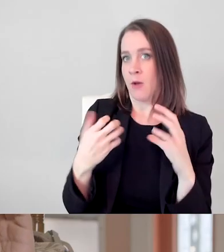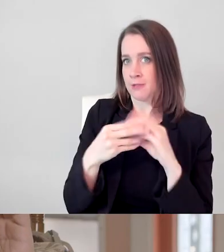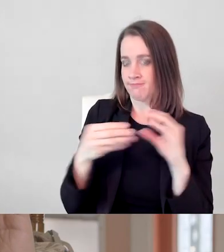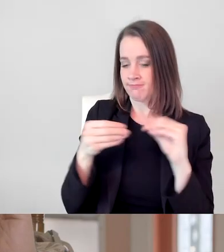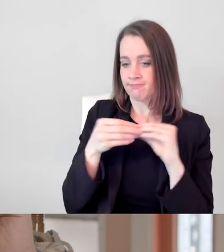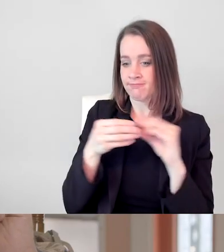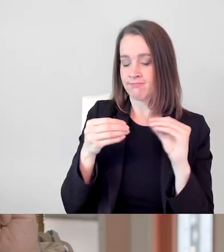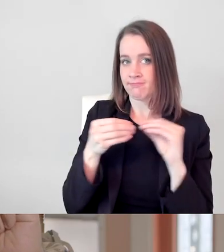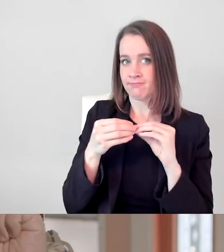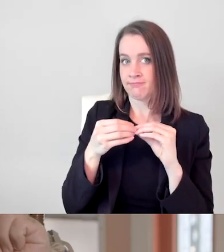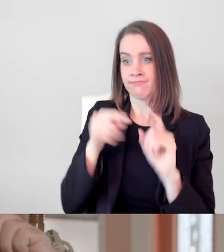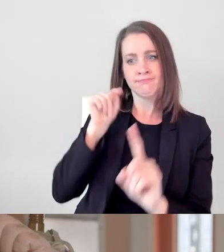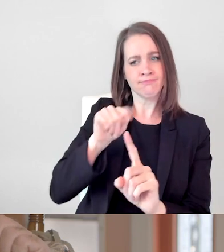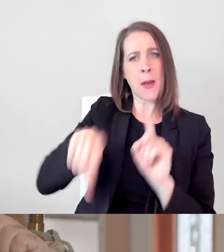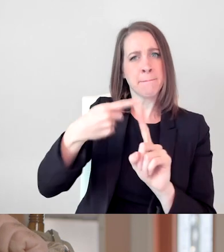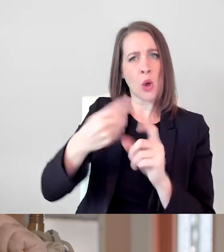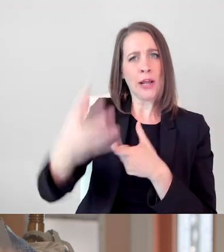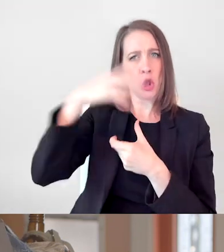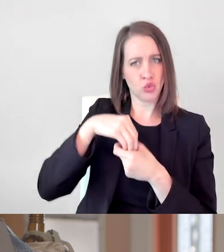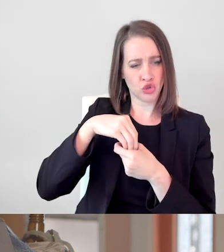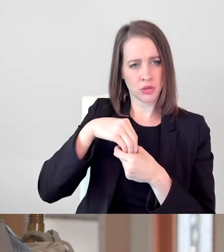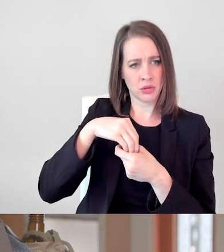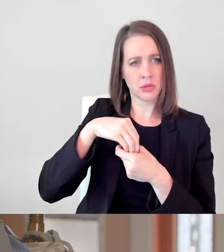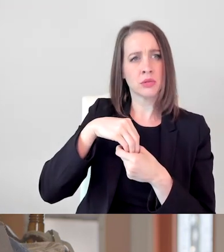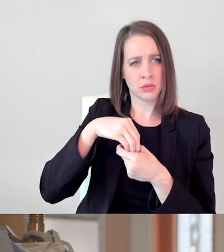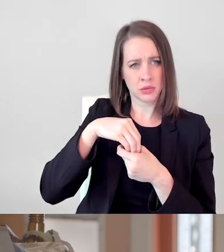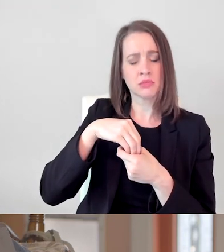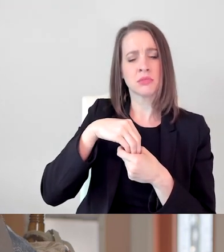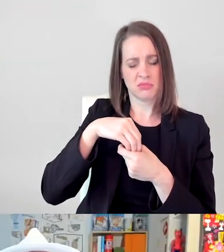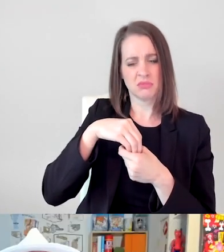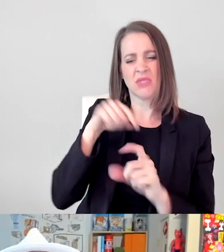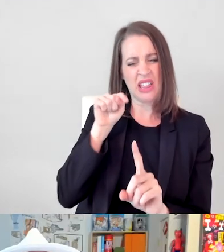I'm going to say about the inclusion--